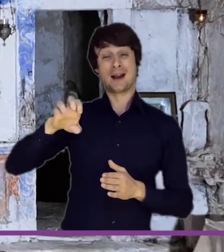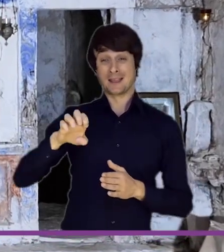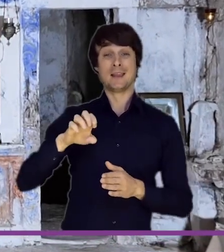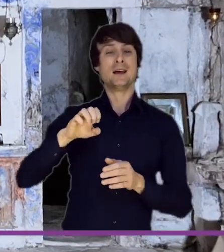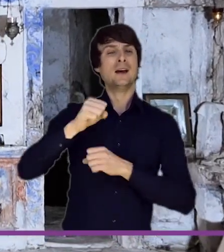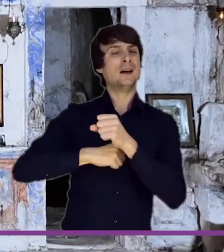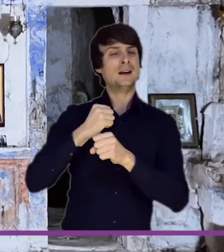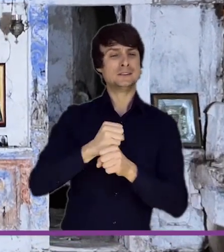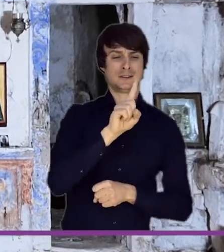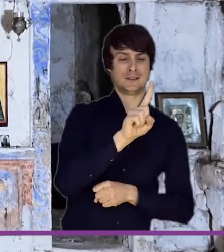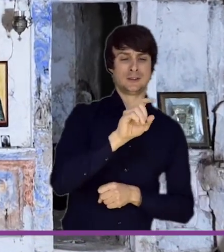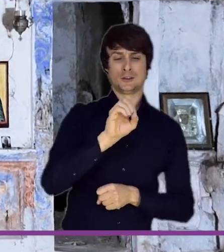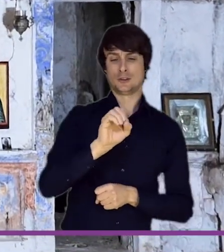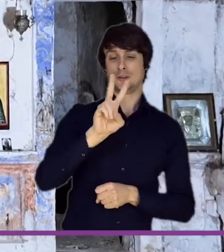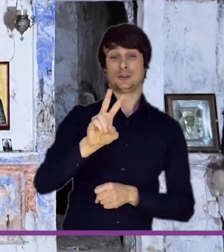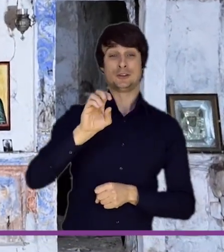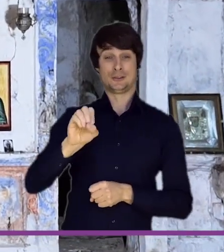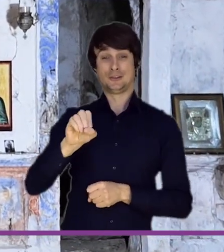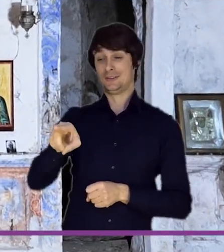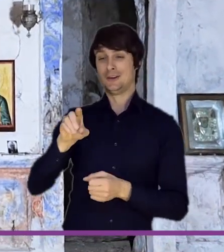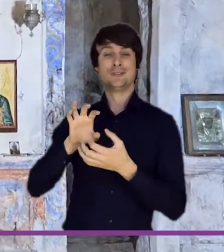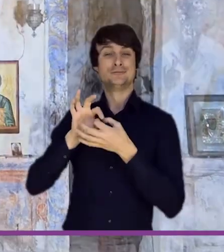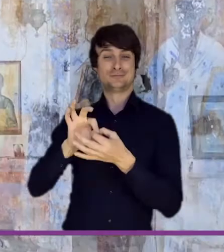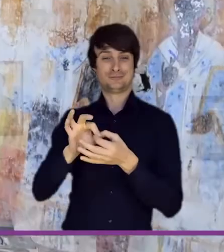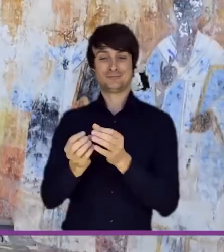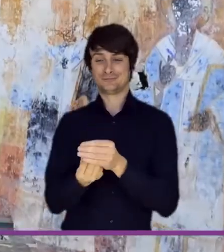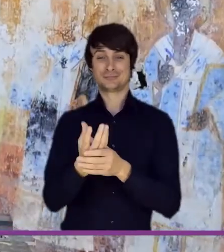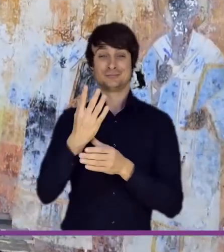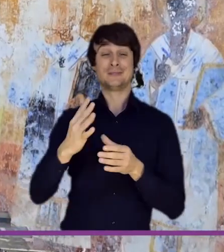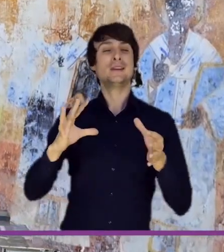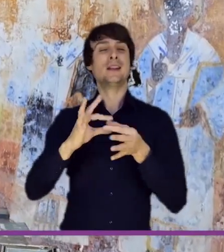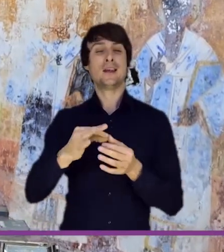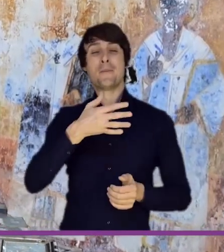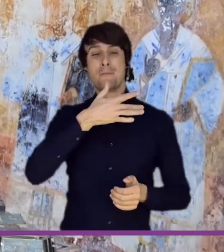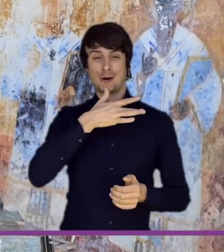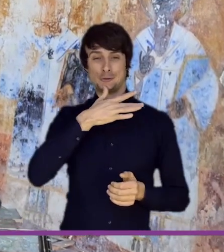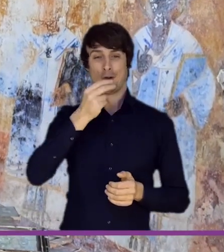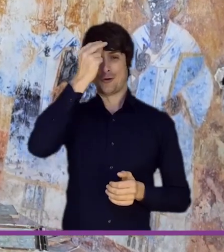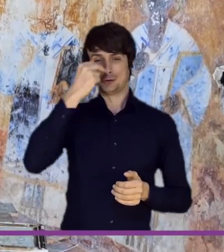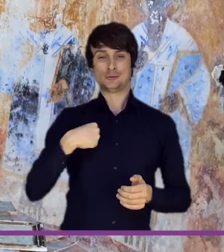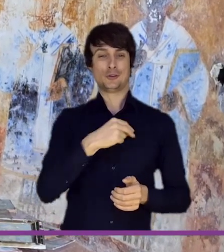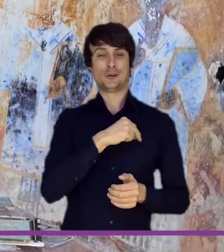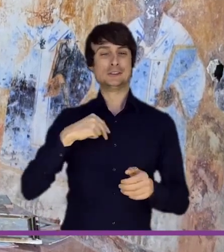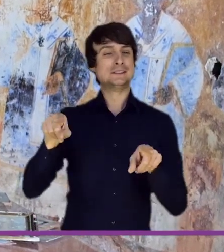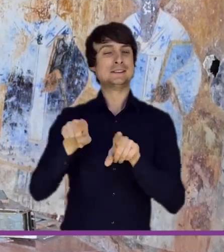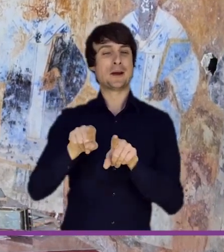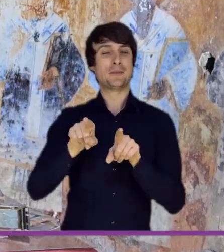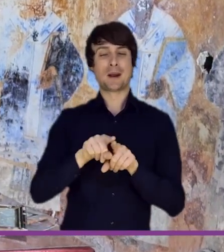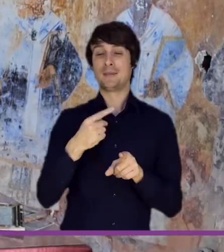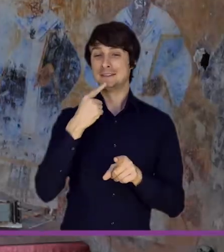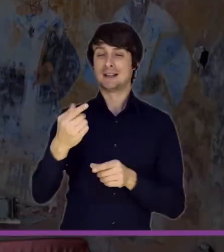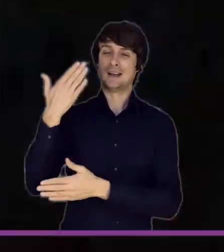Ohrid Patriarchate, as evidenced by a diploma issued by the Byzantine emperor Basil II.